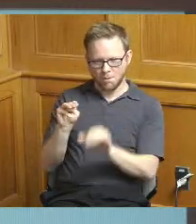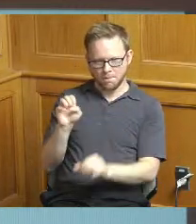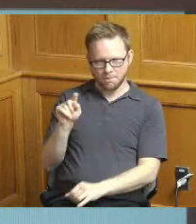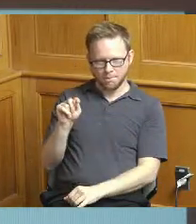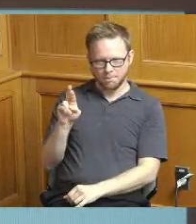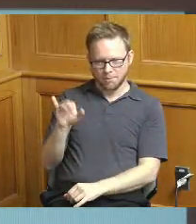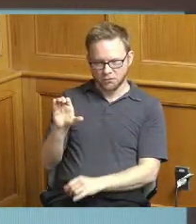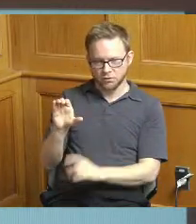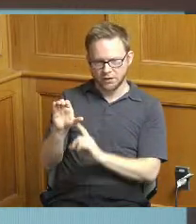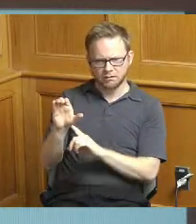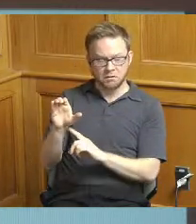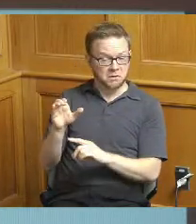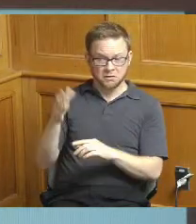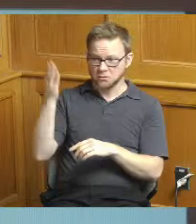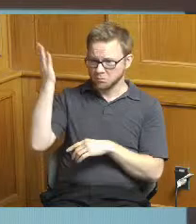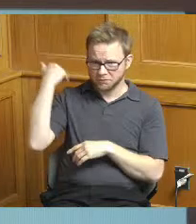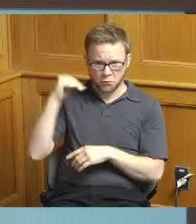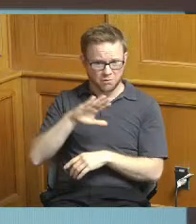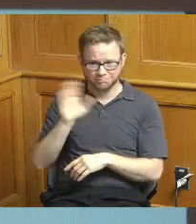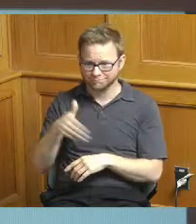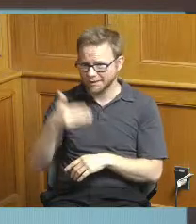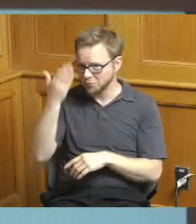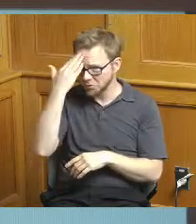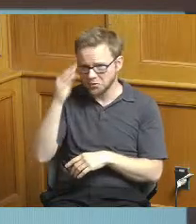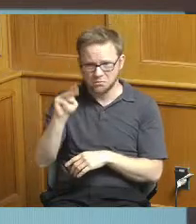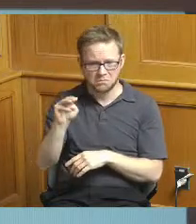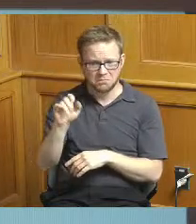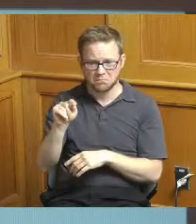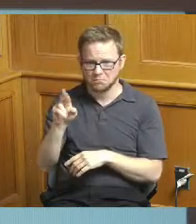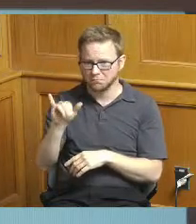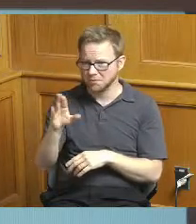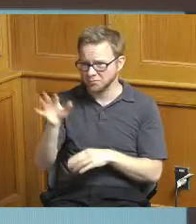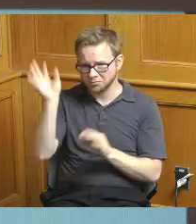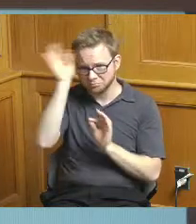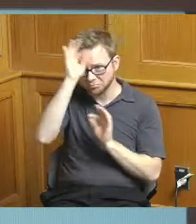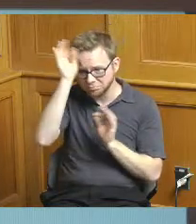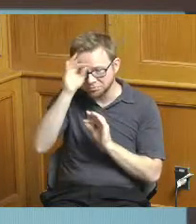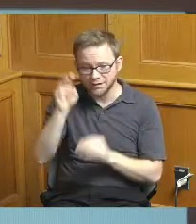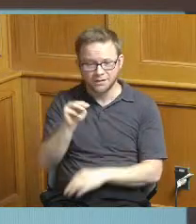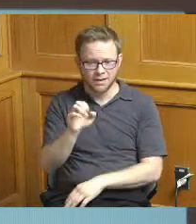didn't have before so MSD you know of course has always had a large capital program we've managed